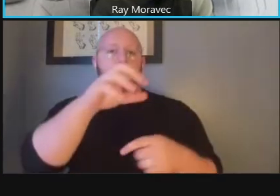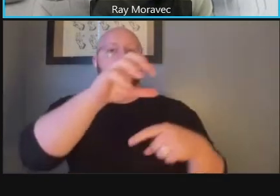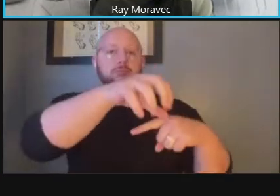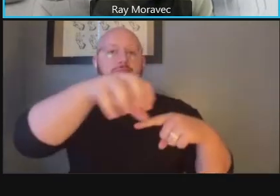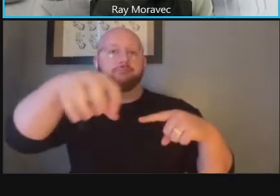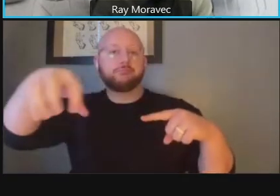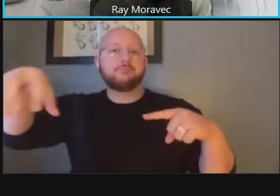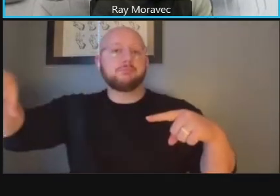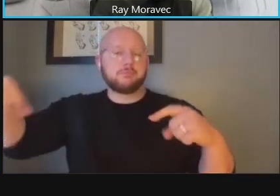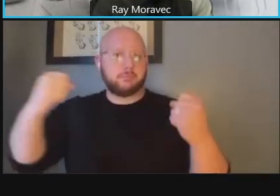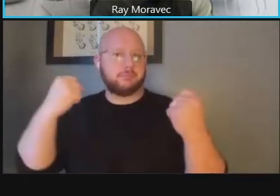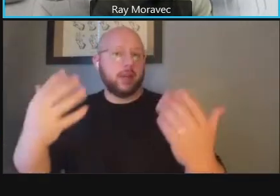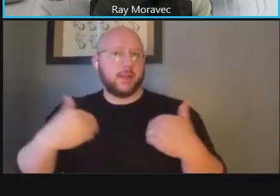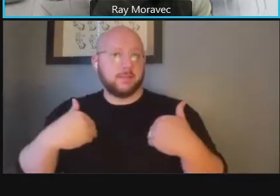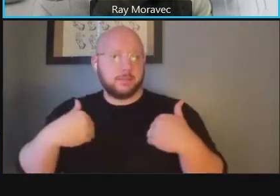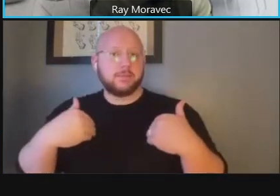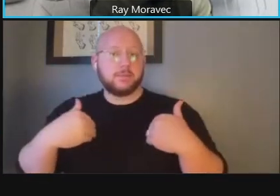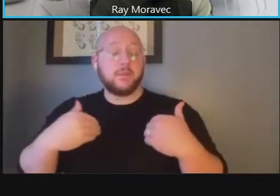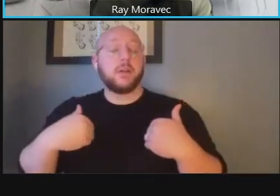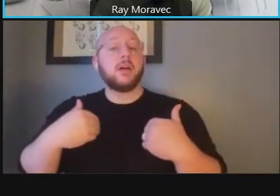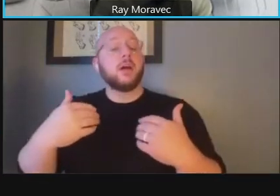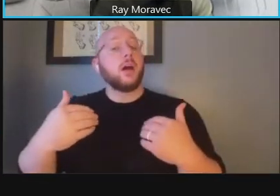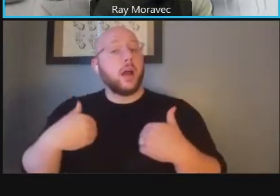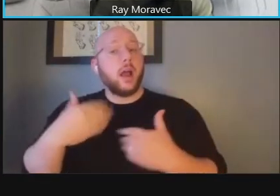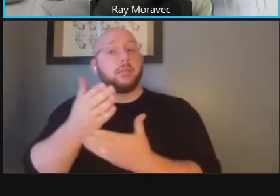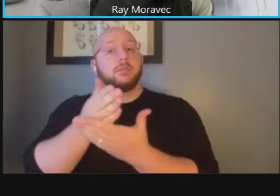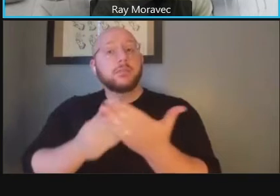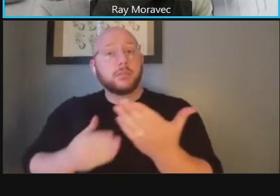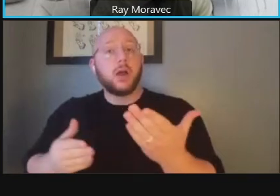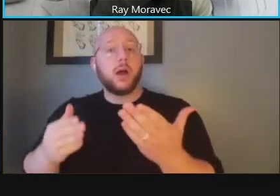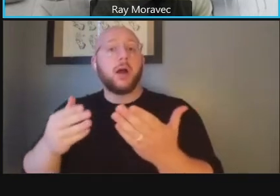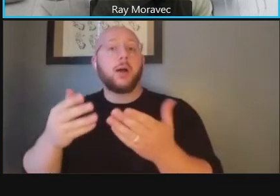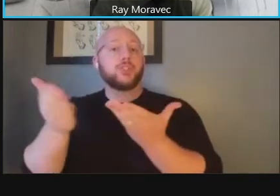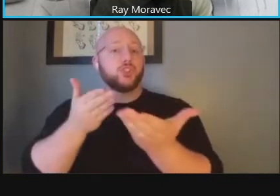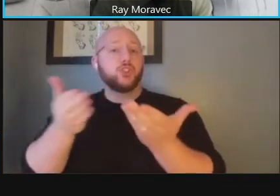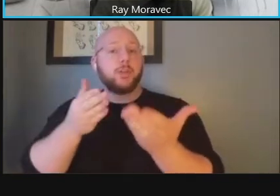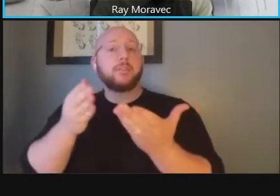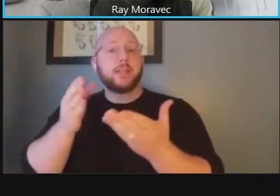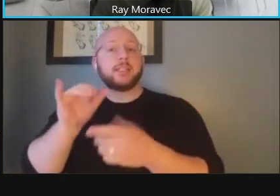the area there's also several service industries in that area and of course